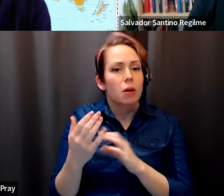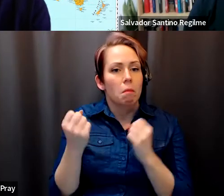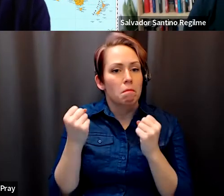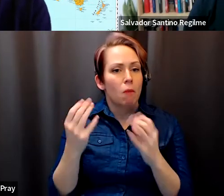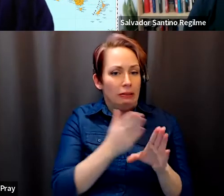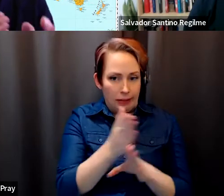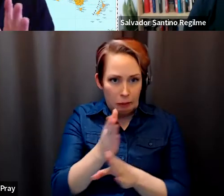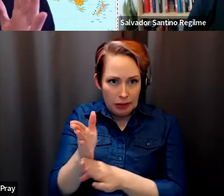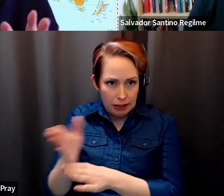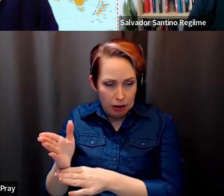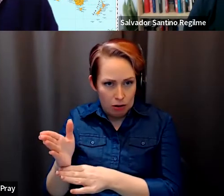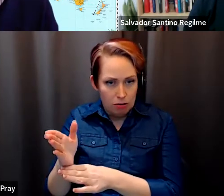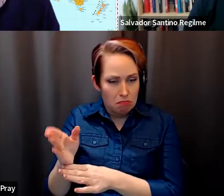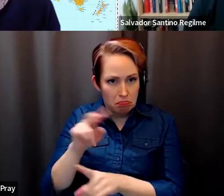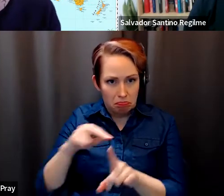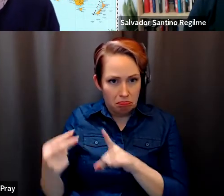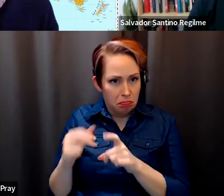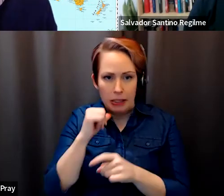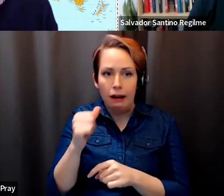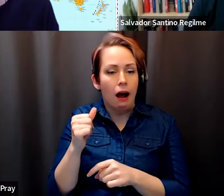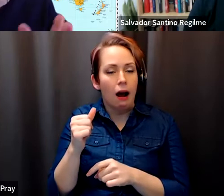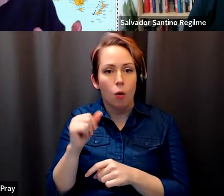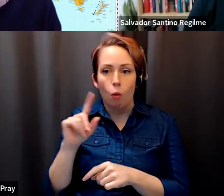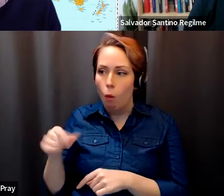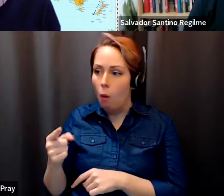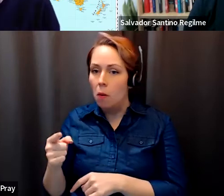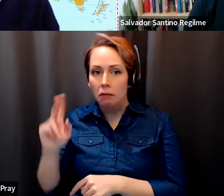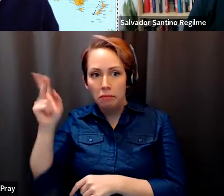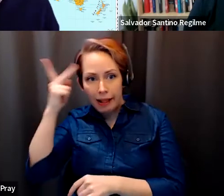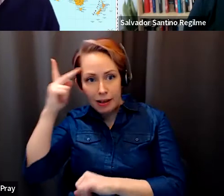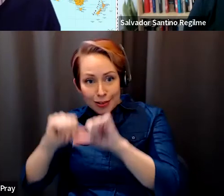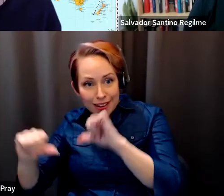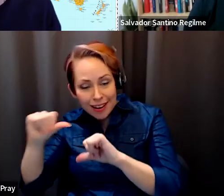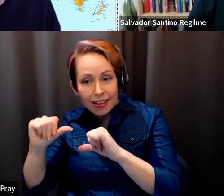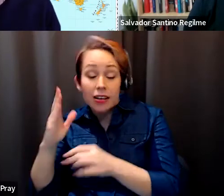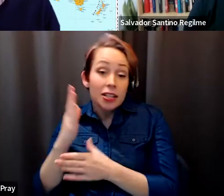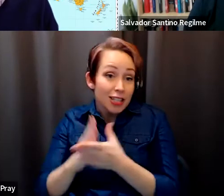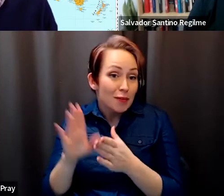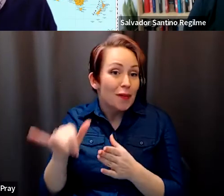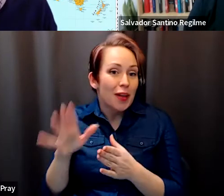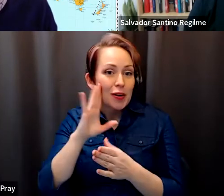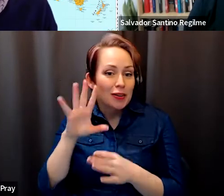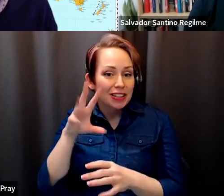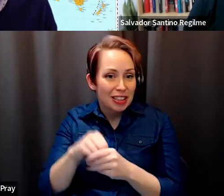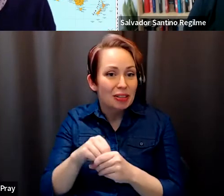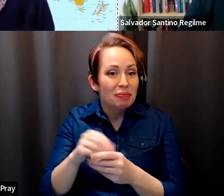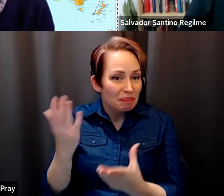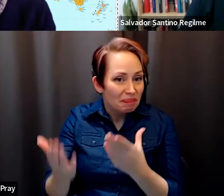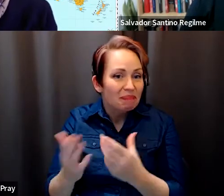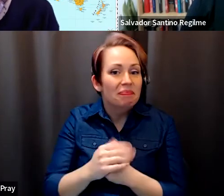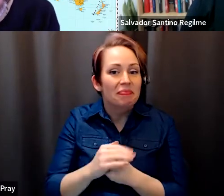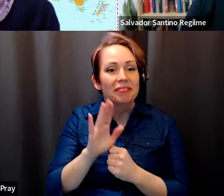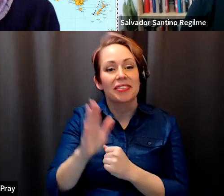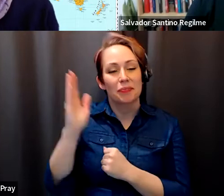Paul Gellert: it's not a strictly poly sigh our approach, although maybe that some of that will will come out as well in his presentation and.